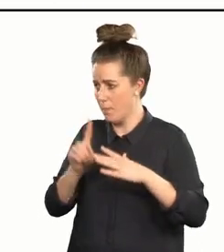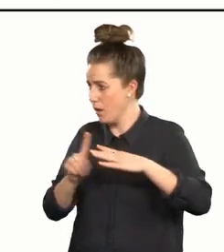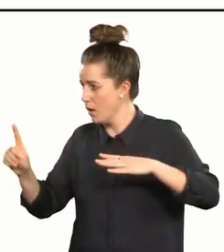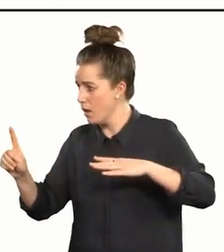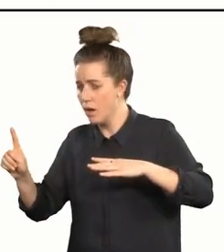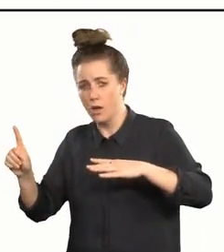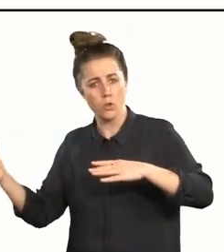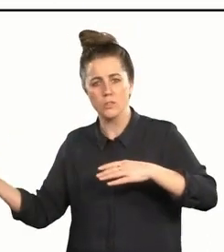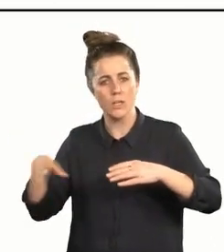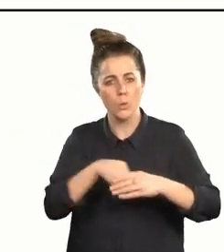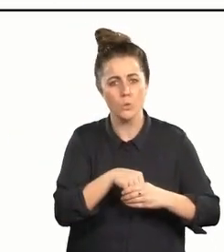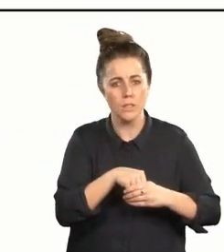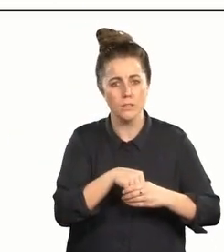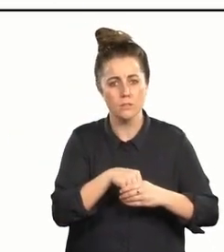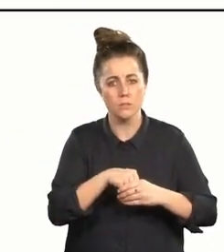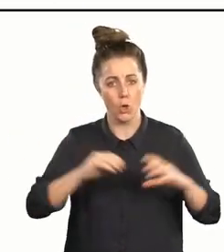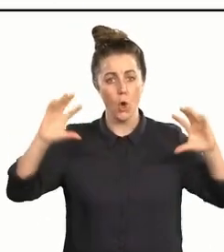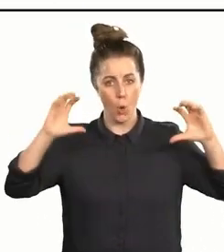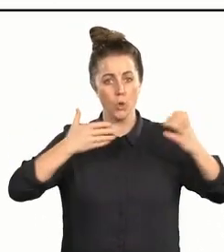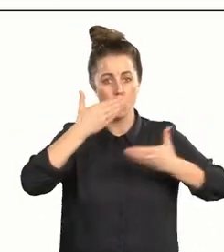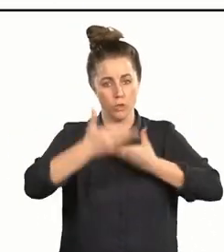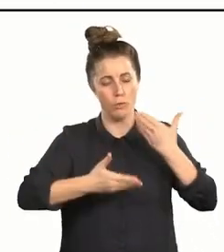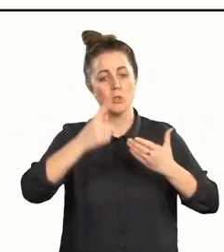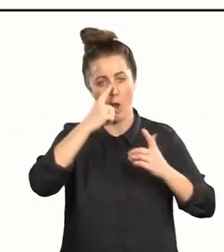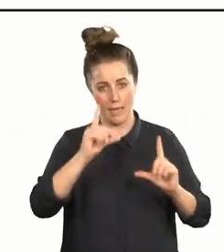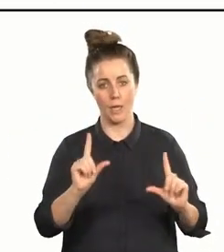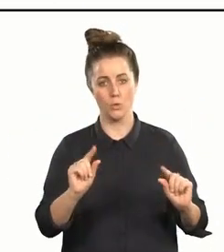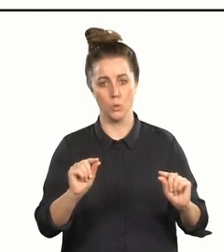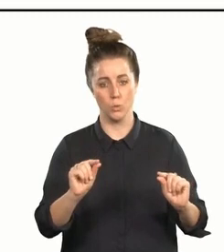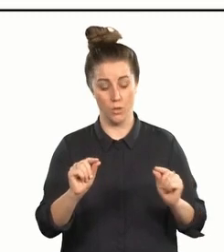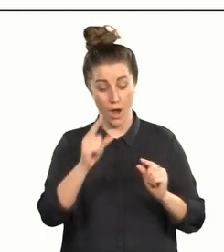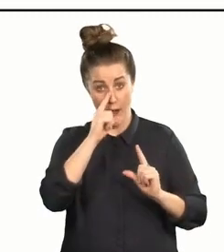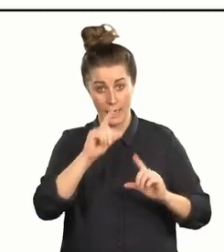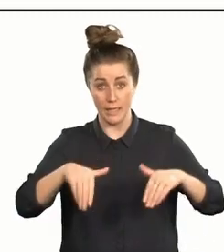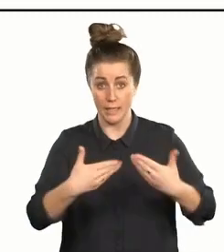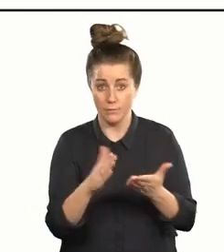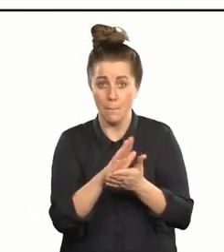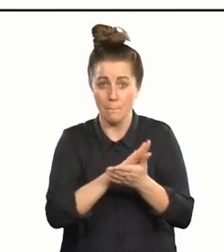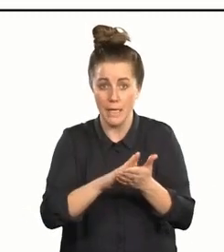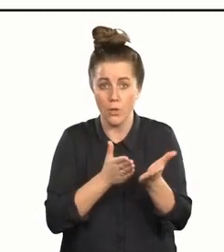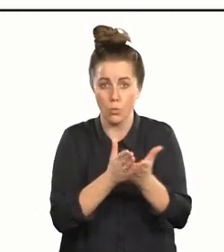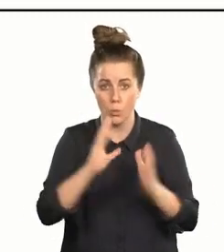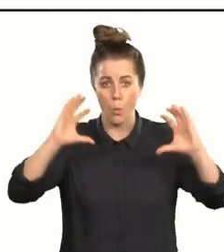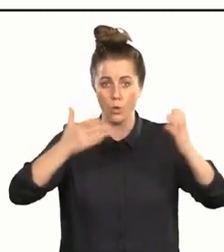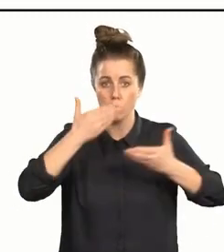when everyone is not here. Audio description is something I can do, with intention, to make a difference.